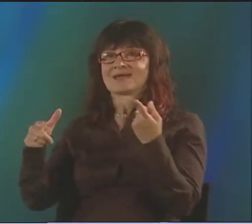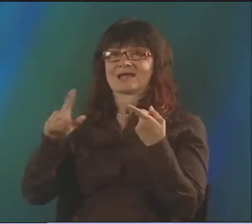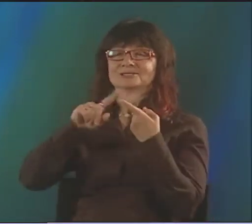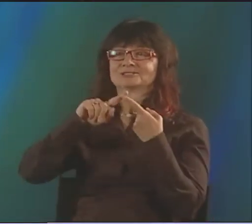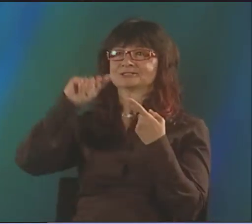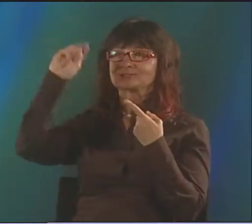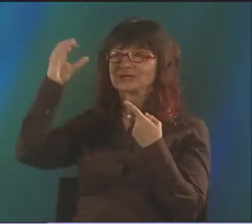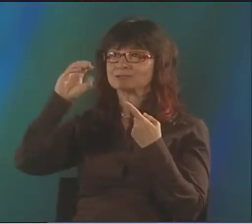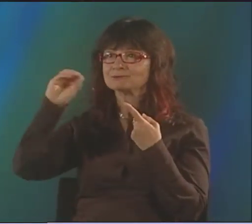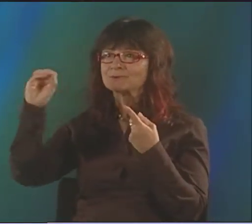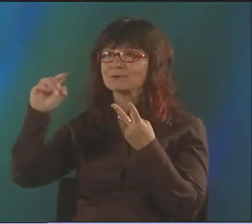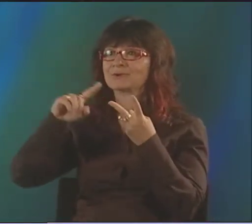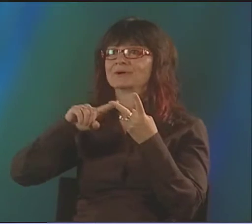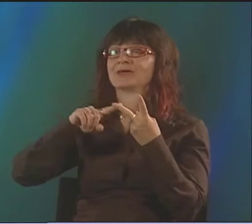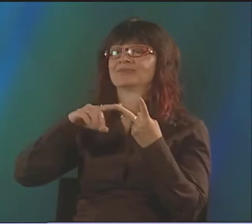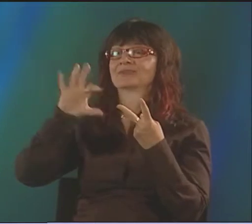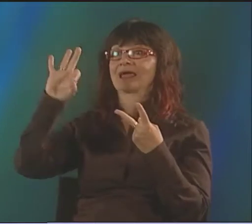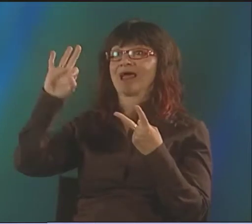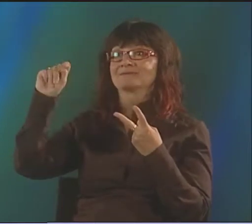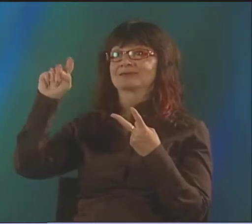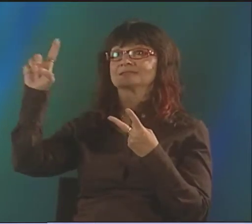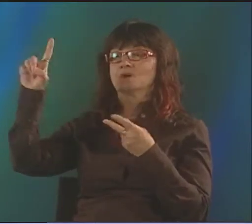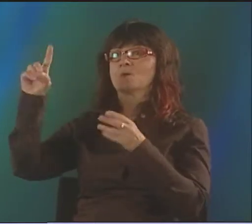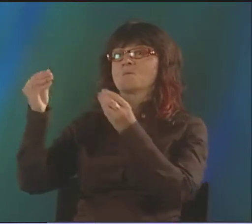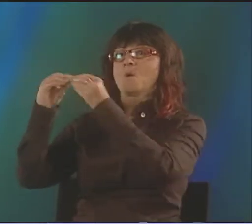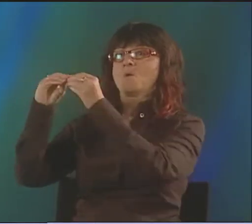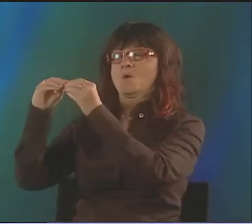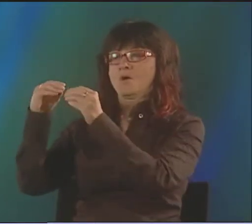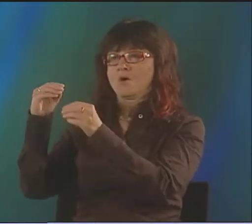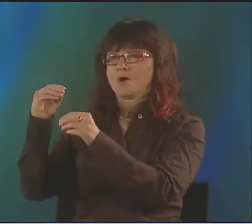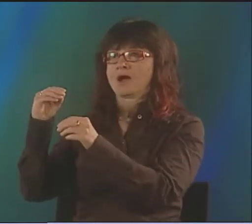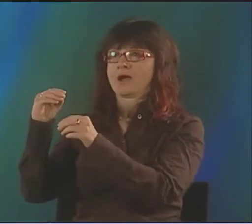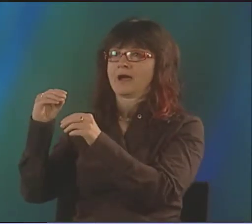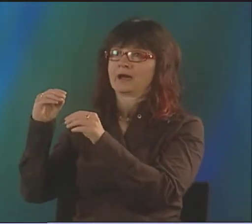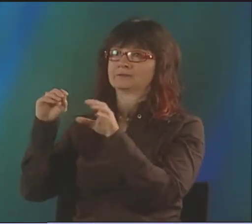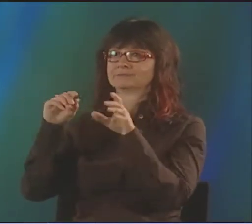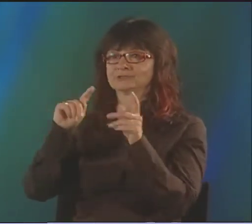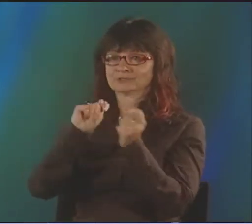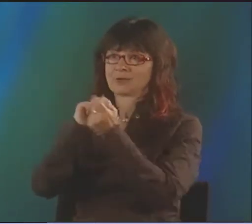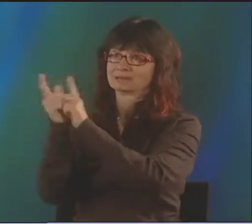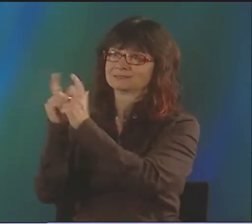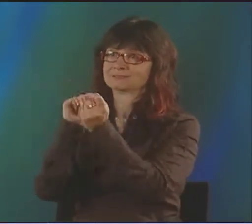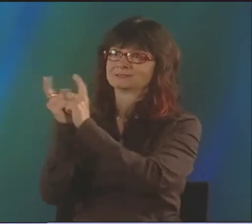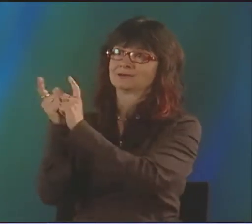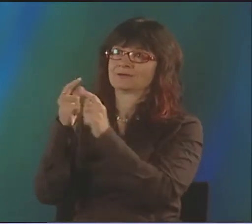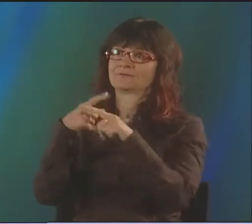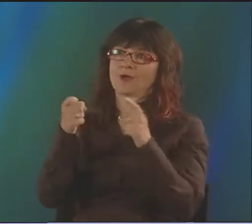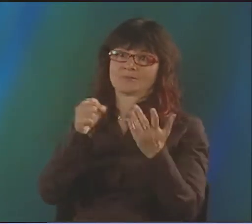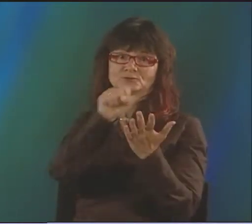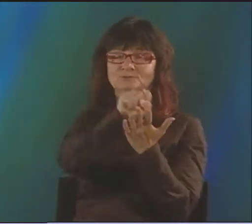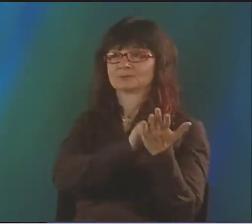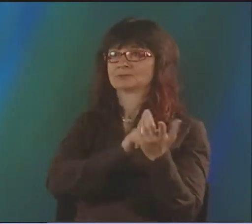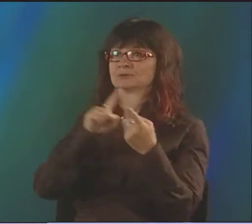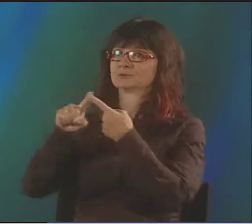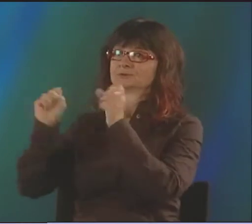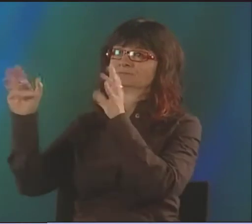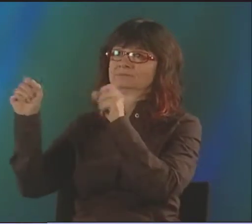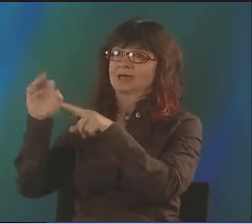LATER... LET'S SEE, THERE WAS SUNSHINE TOO AND THEN FTD, FAIRMOUNT THEATER OF THE DEAF. THAT'S WHEN I DID A LOT MORE TRANSLATION